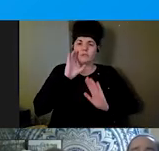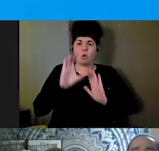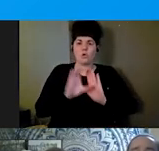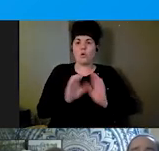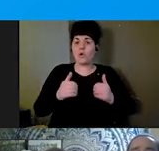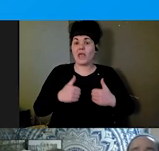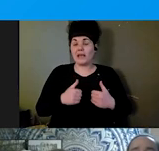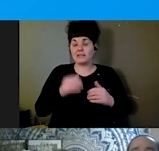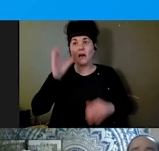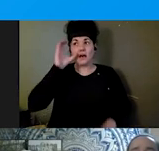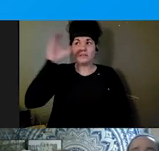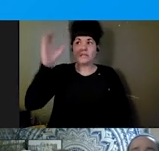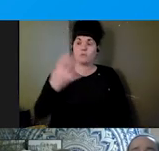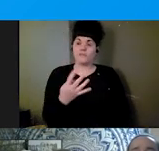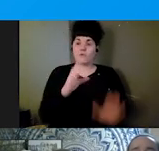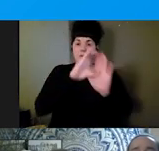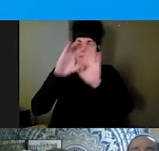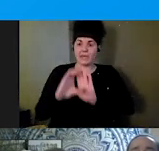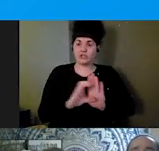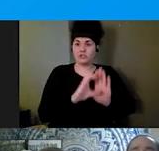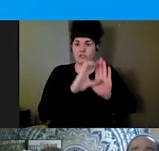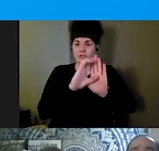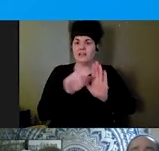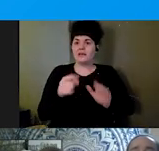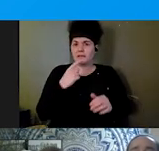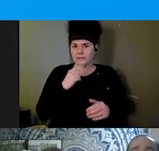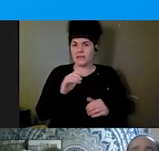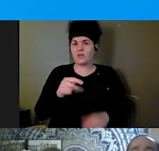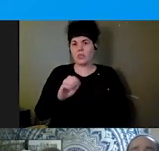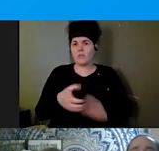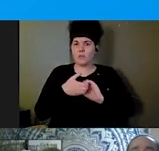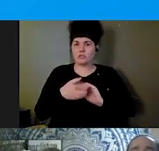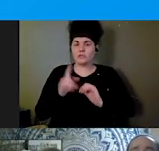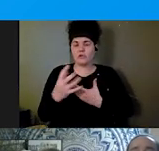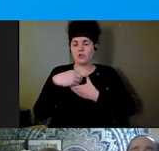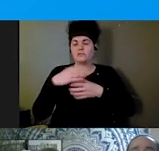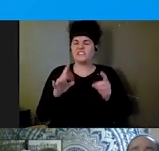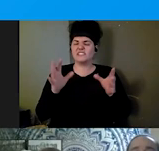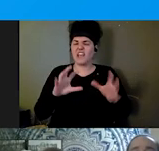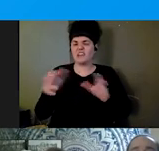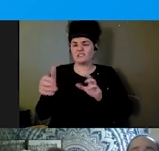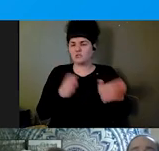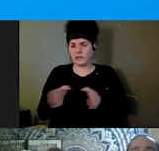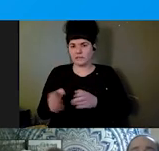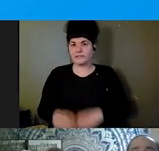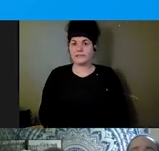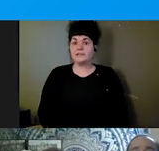words "The Partnership for Inclusive Disaster strategies" to the right. The images show